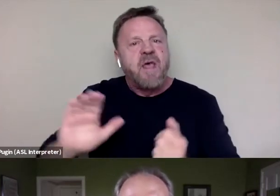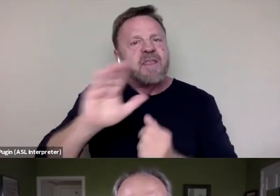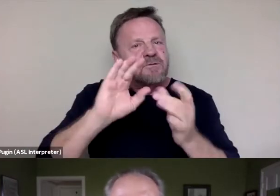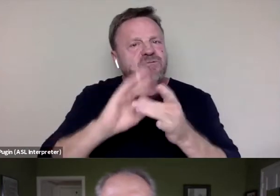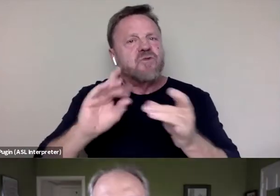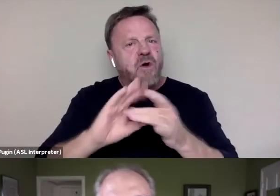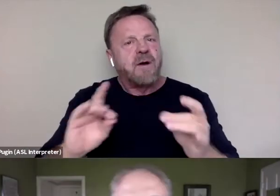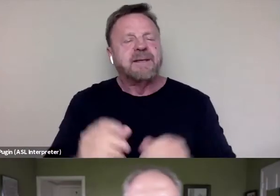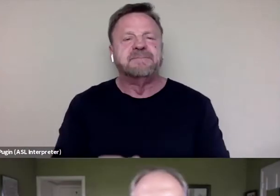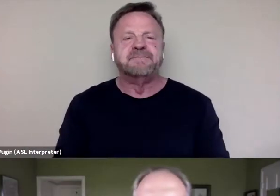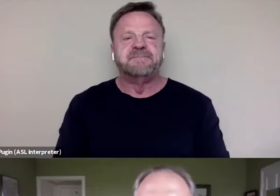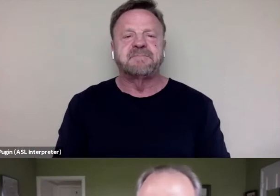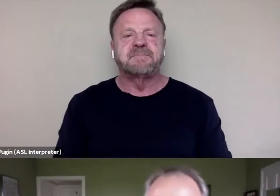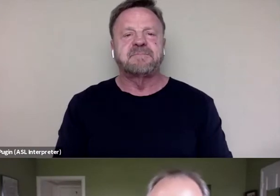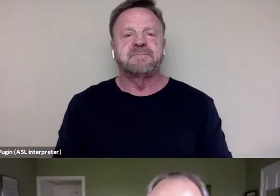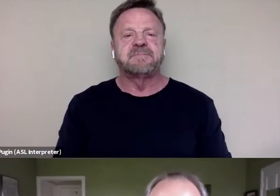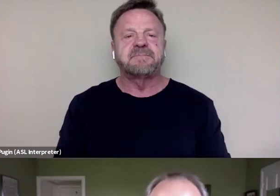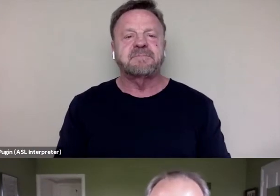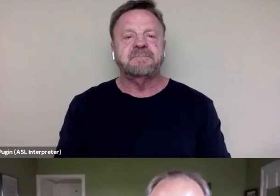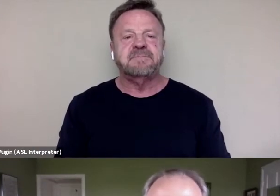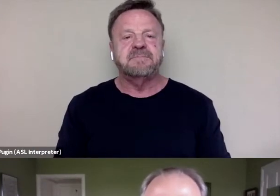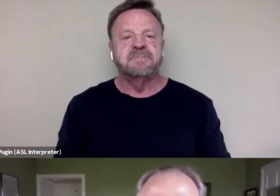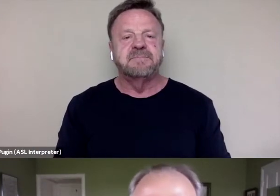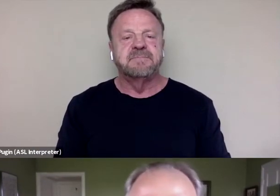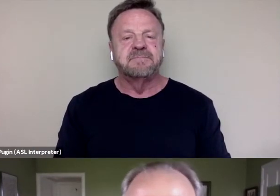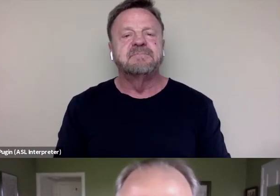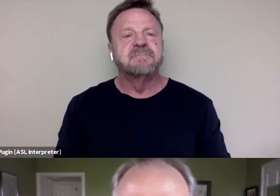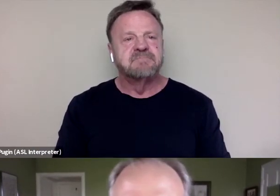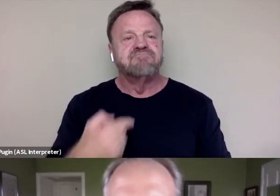Okay. Yeah, yeah, okay. I understand.